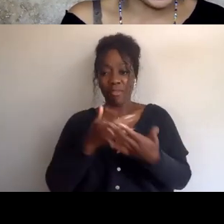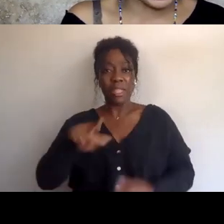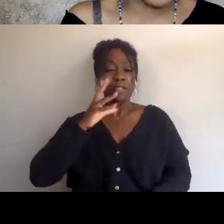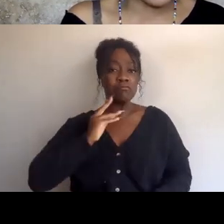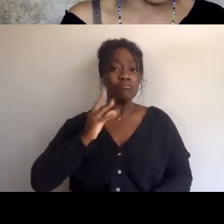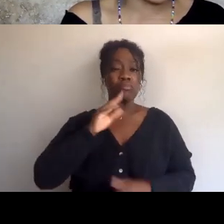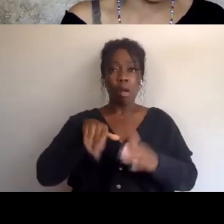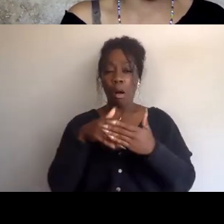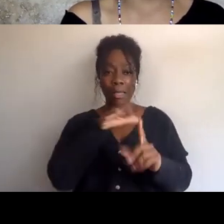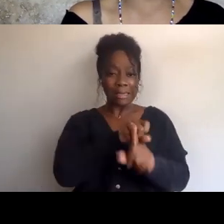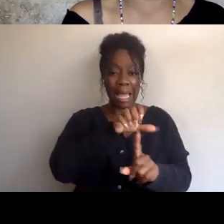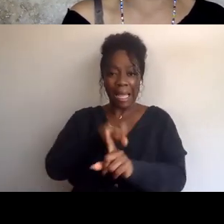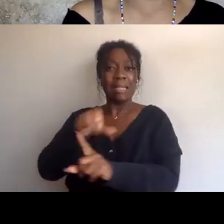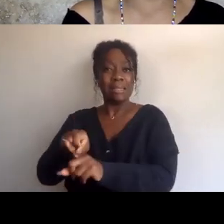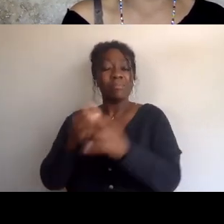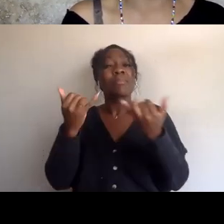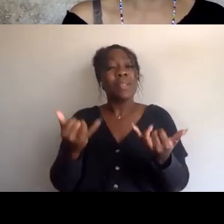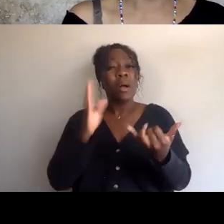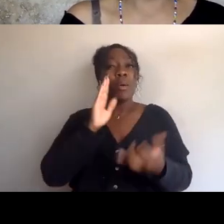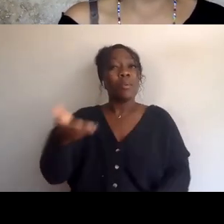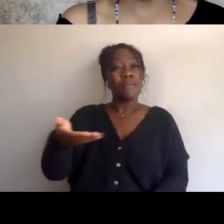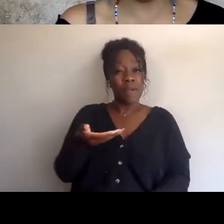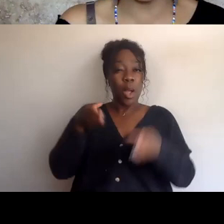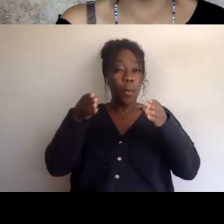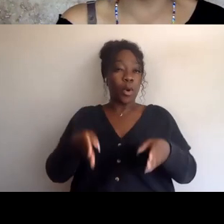this is my first time introducing her under this title